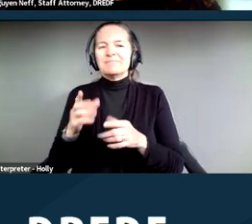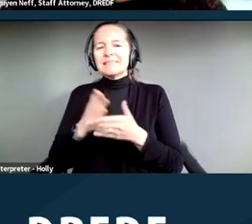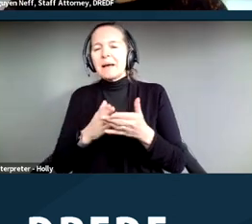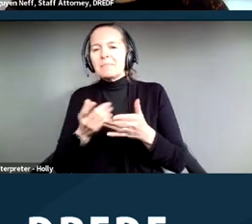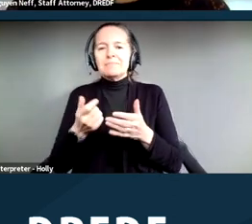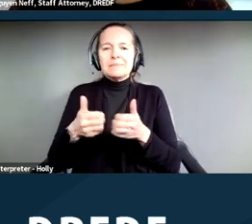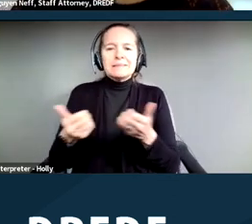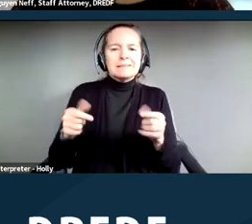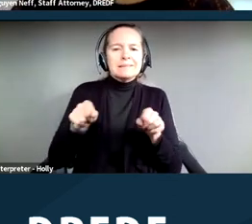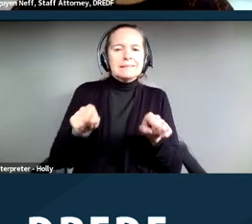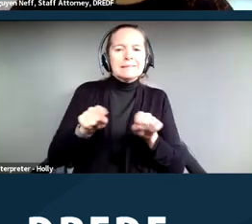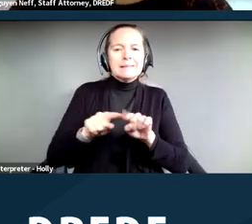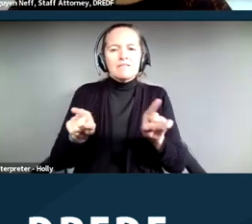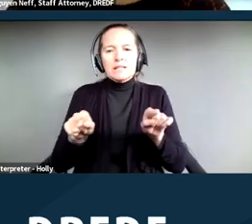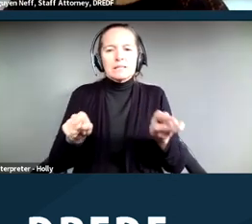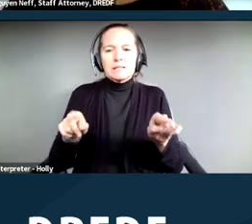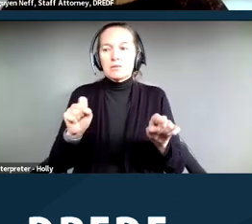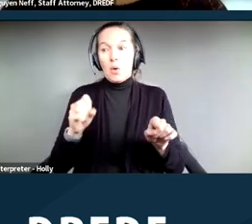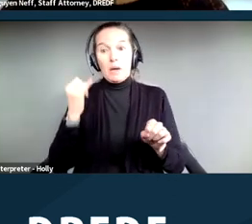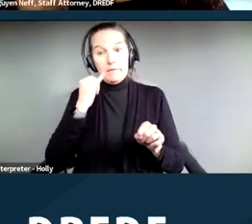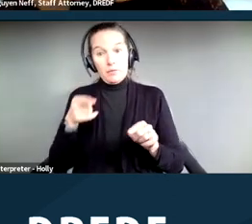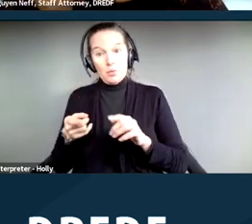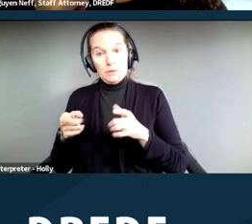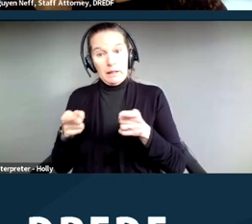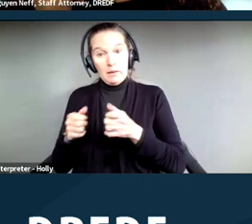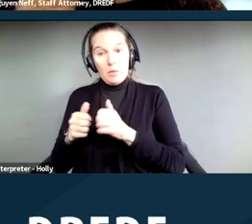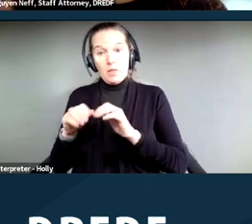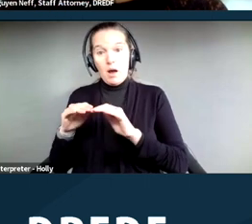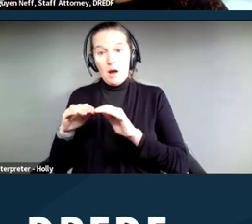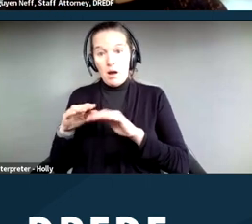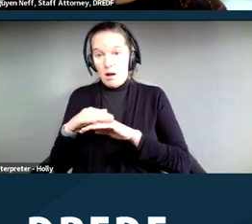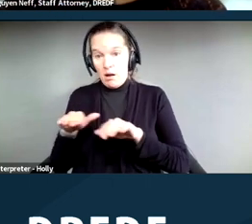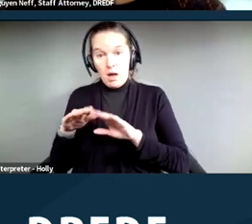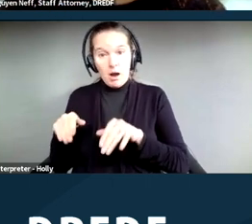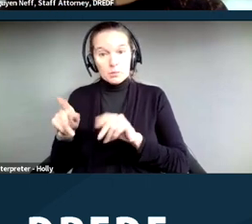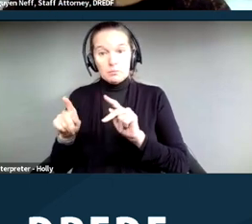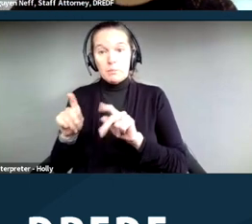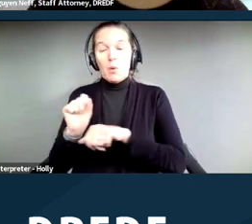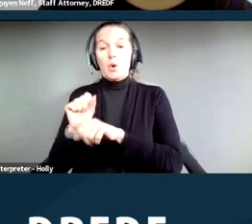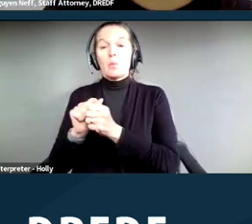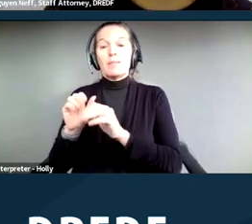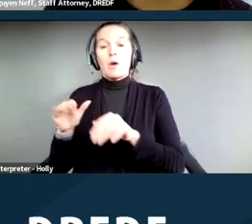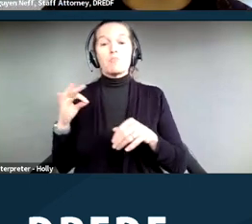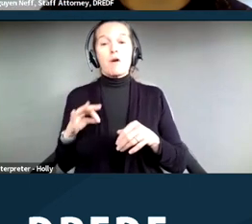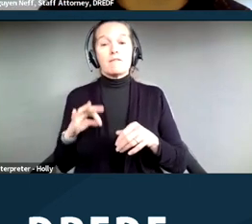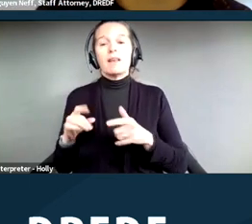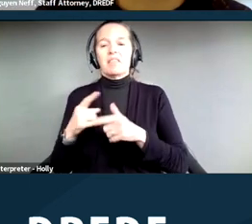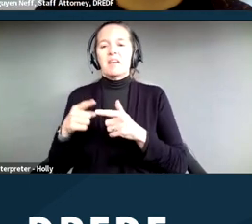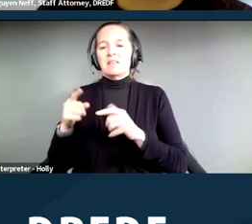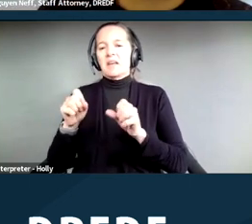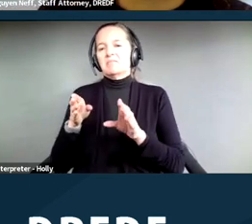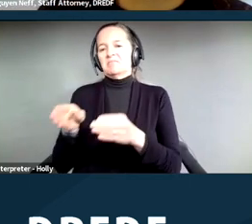of look into that separately if you're dealing with unhoused people working with non‑profits.